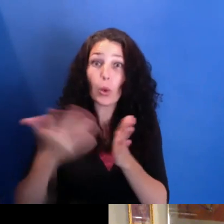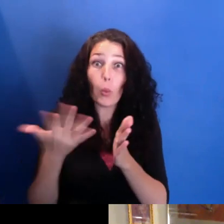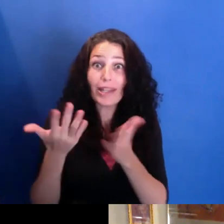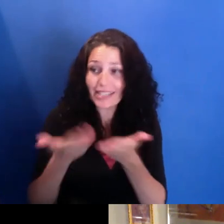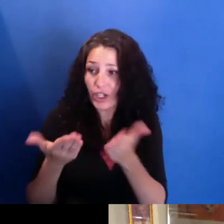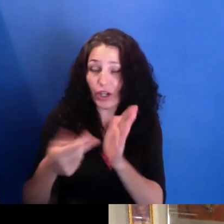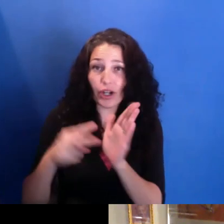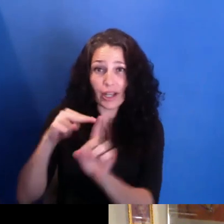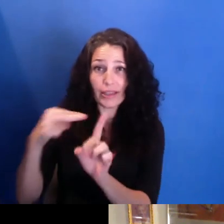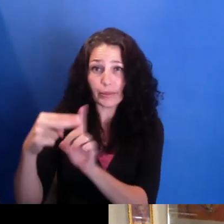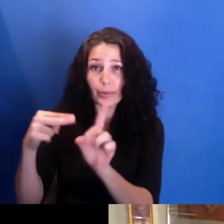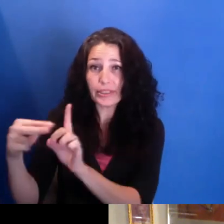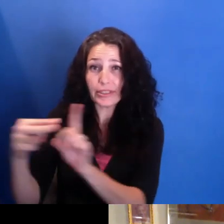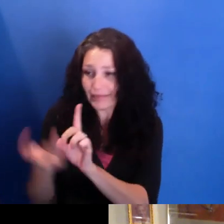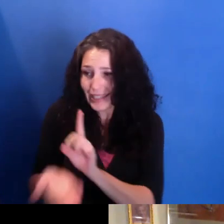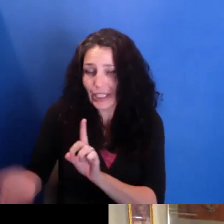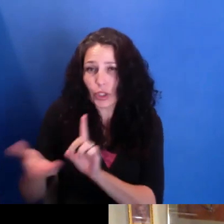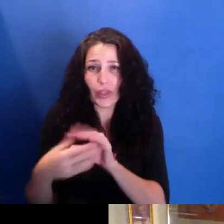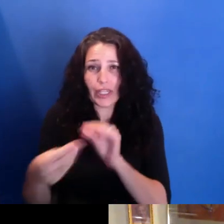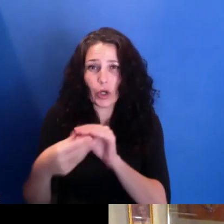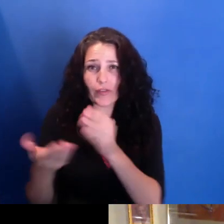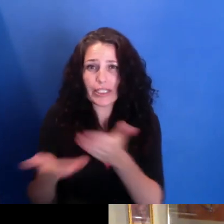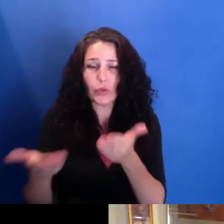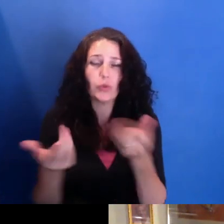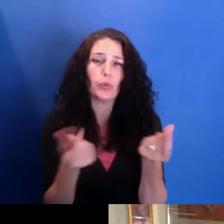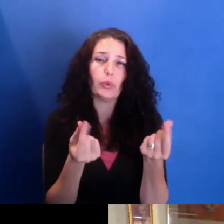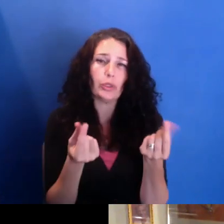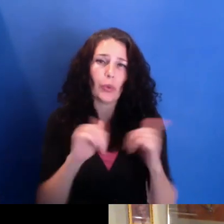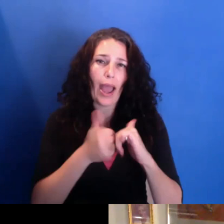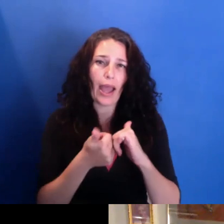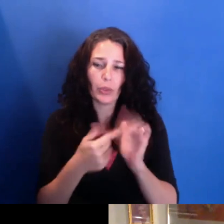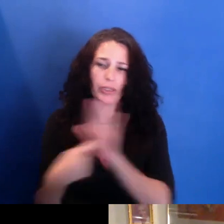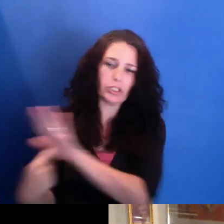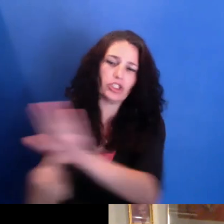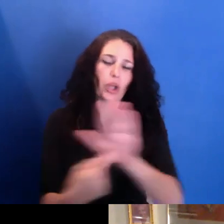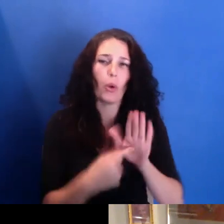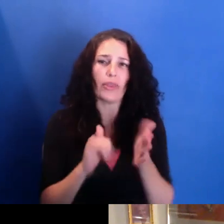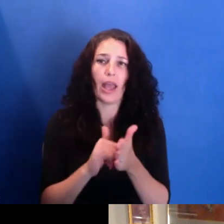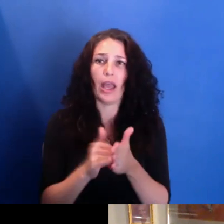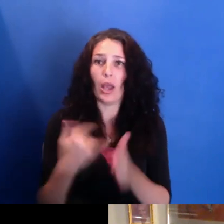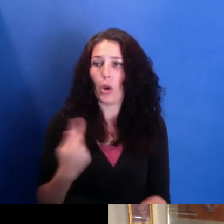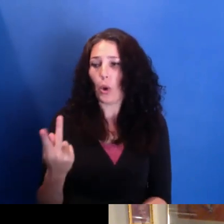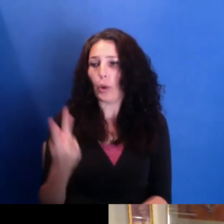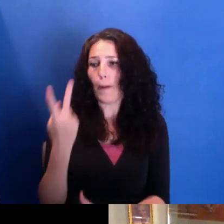And so how can we-- how can we do that? And our first-- you know, we're both filmmakers, so kind of our first--